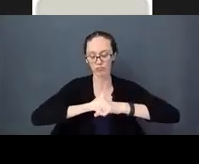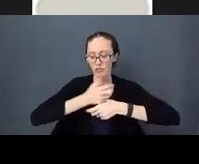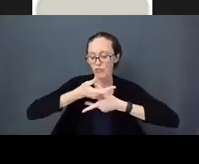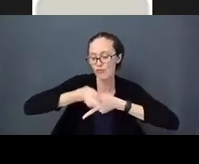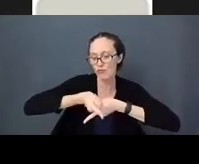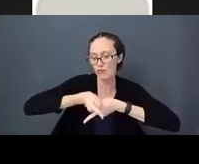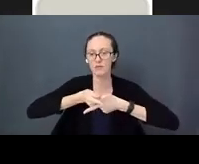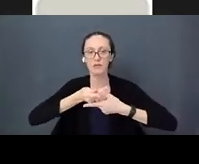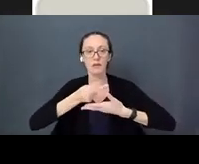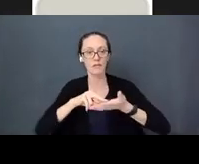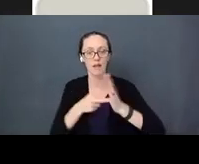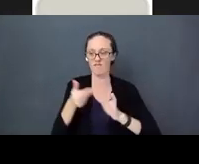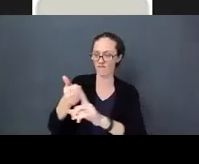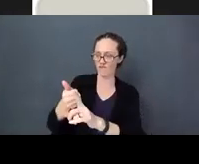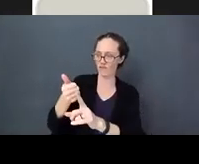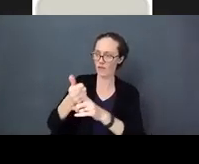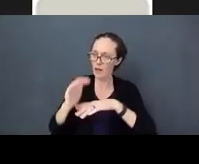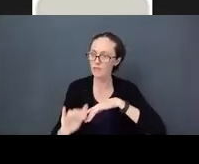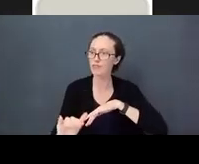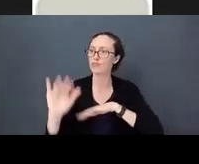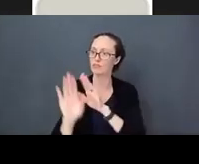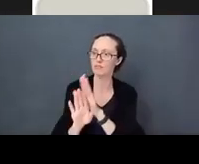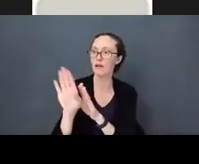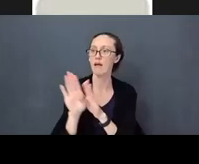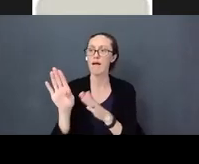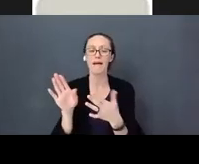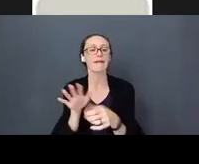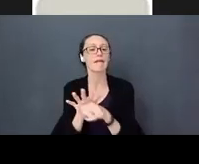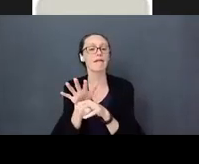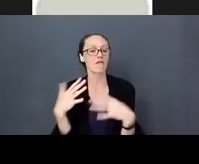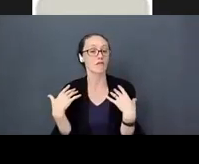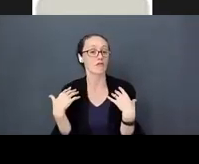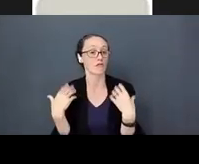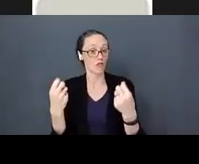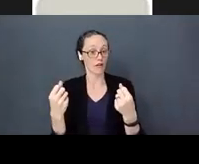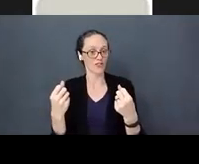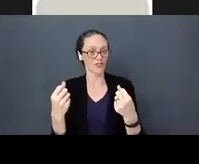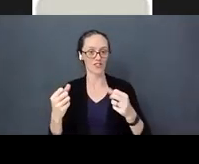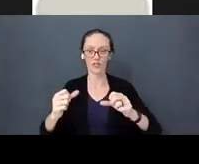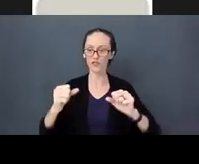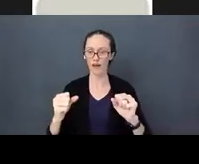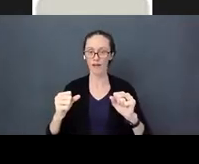can build up enough strength and go out and do it again and try something new to take risks.